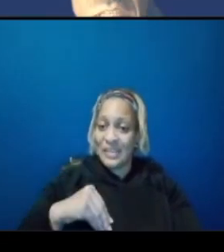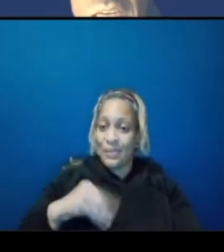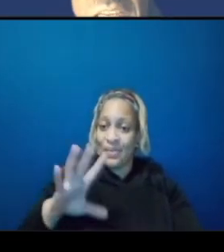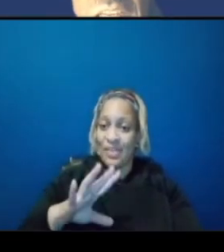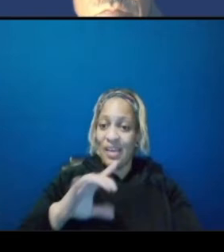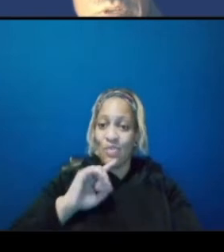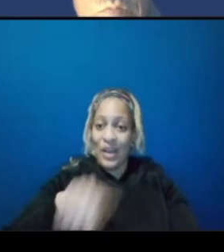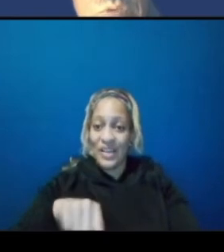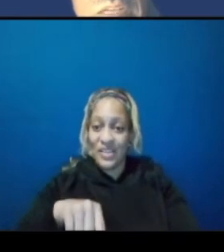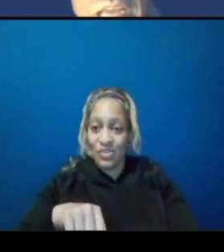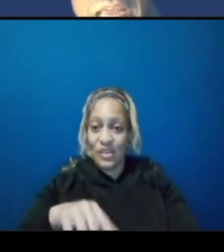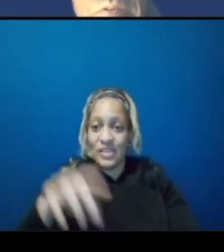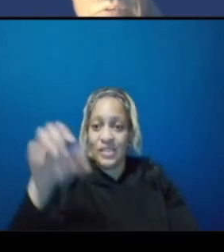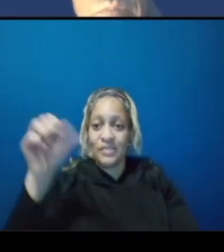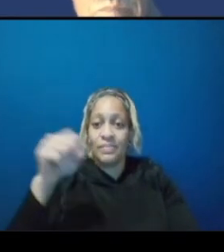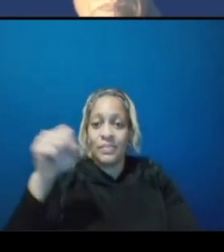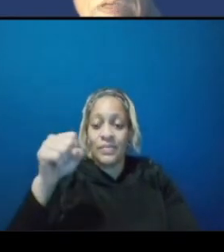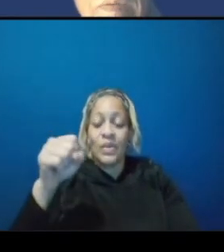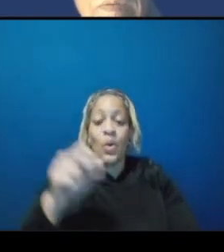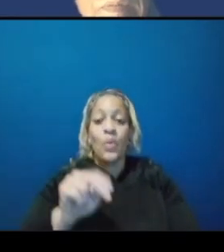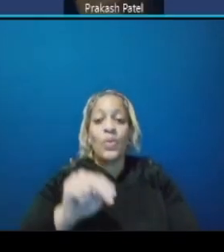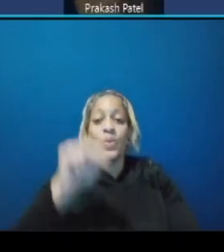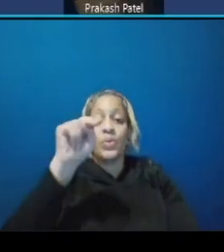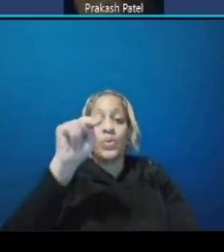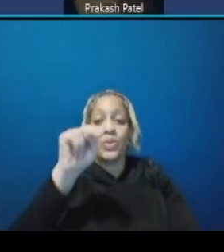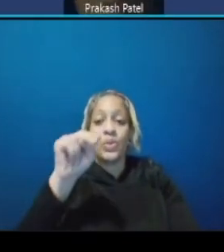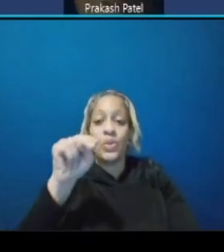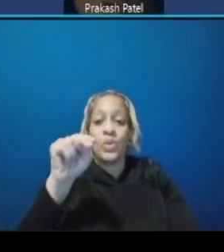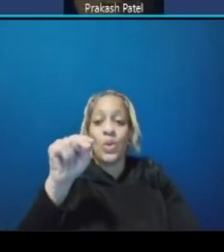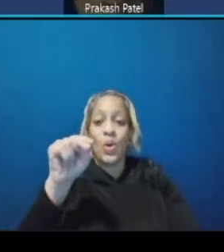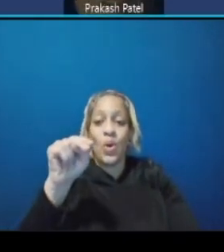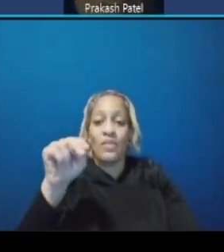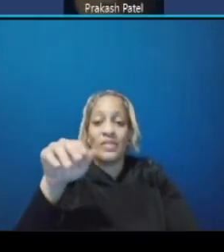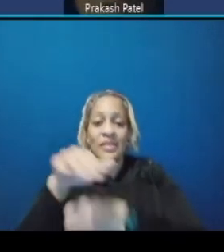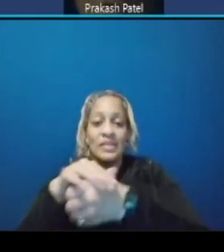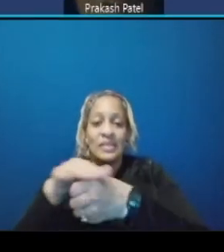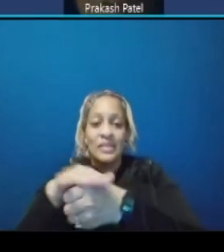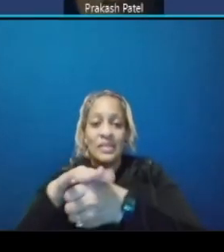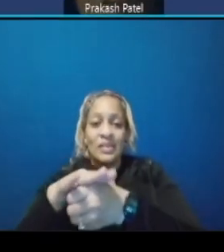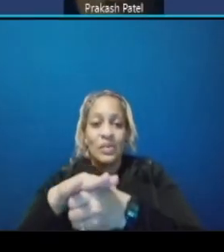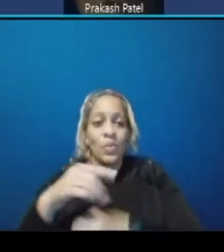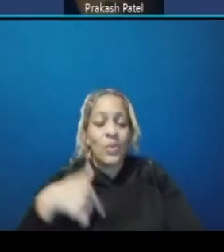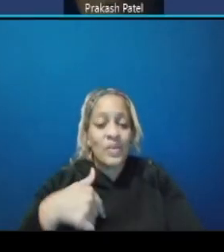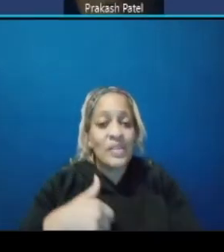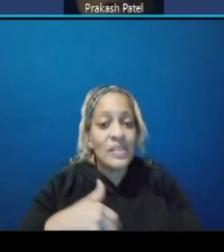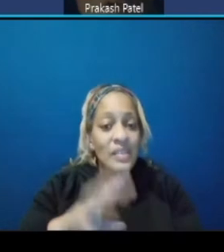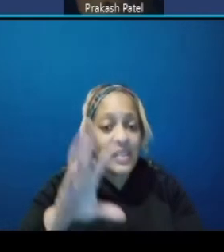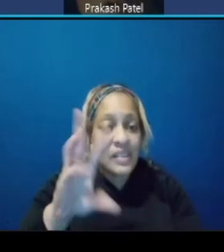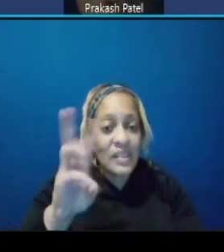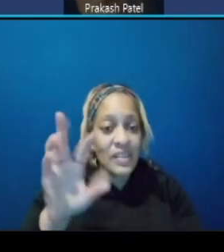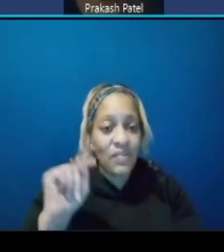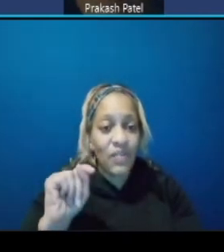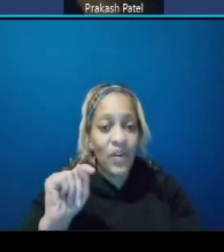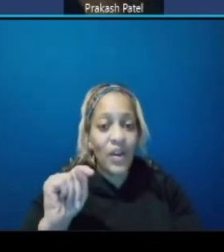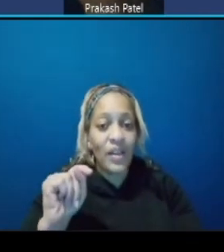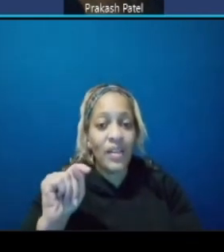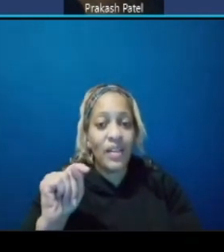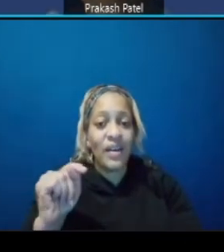side we will have a six foot wide sidewalk or throughout the corridor on the north side